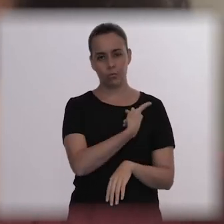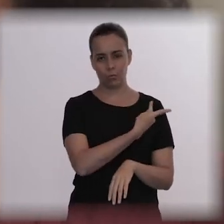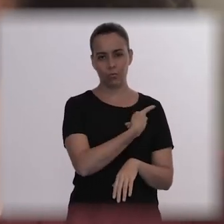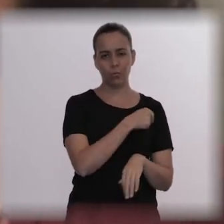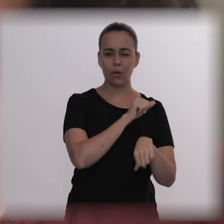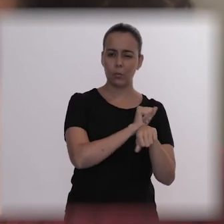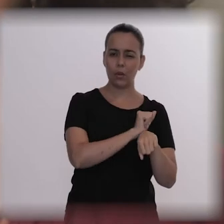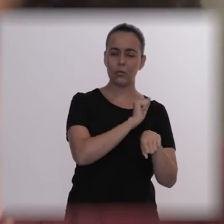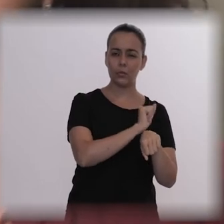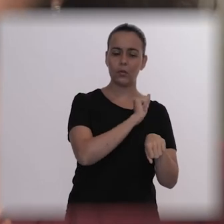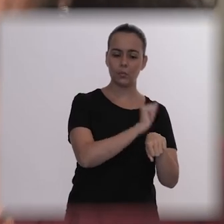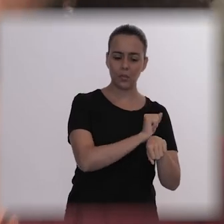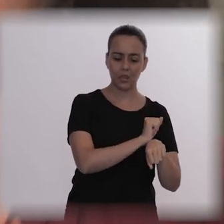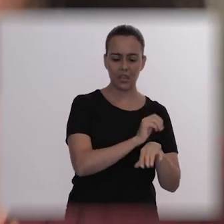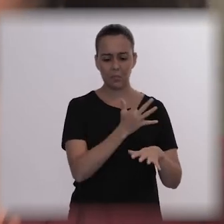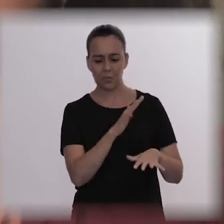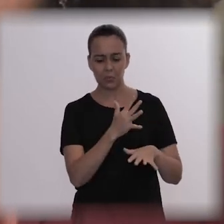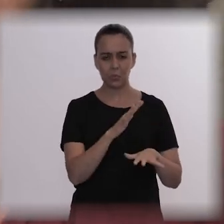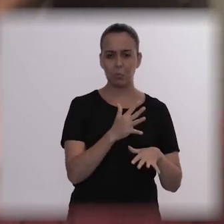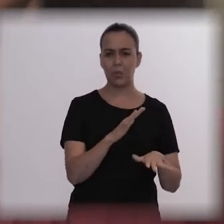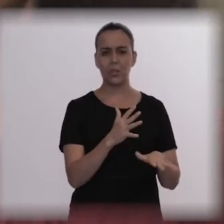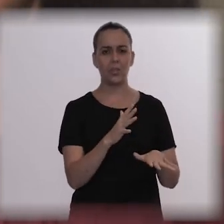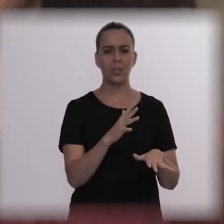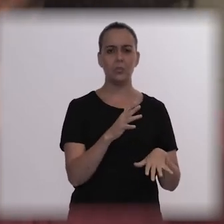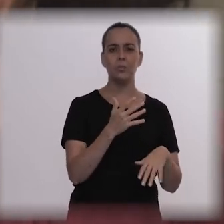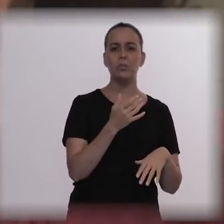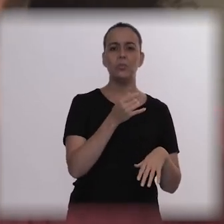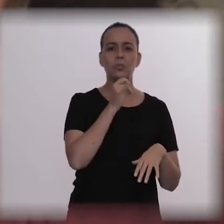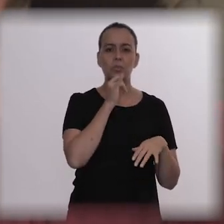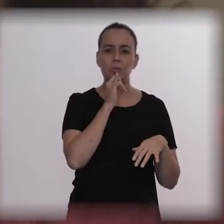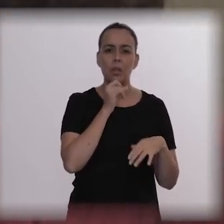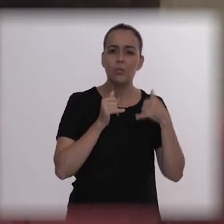started calling, she had to call five psychiatrists. And we are psychoanalysts.